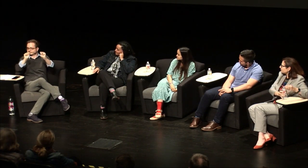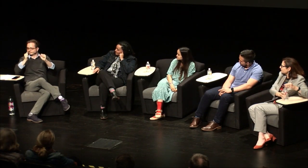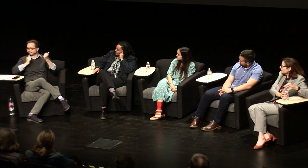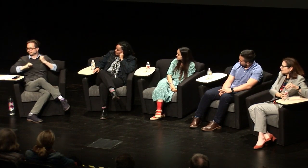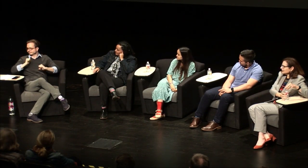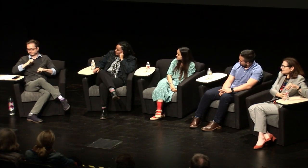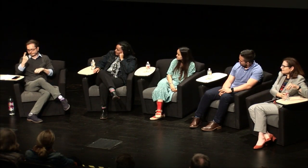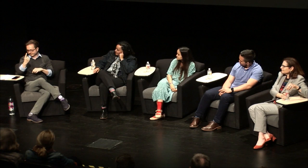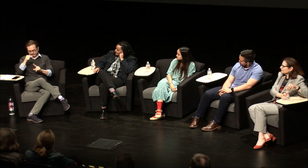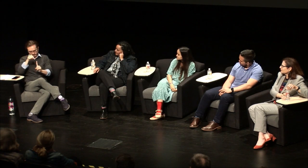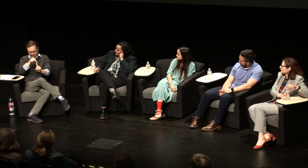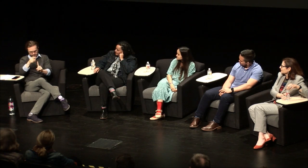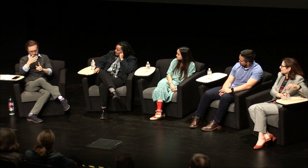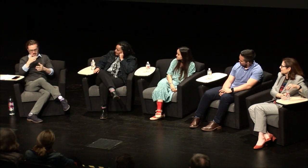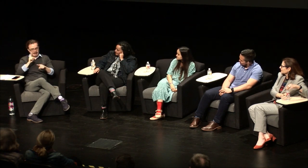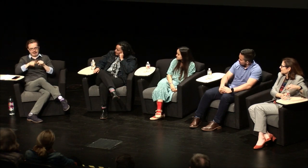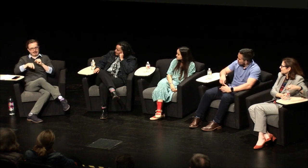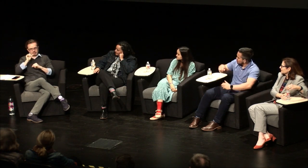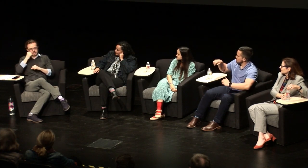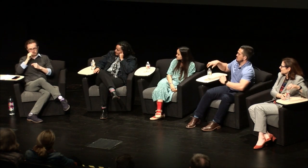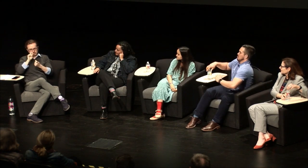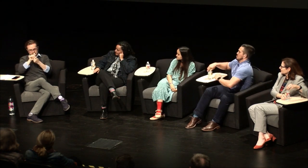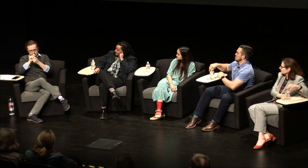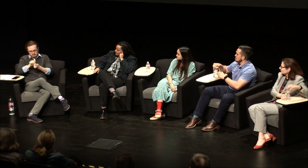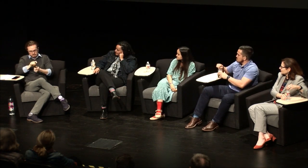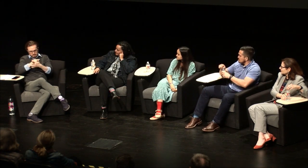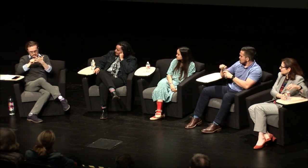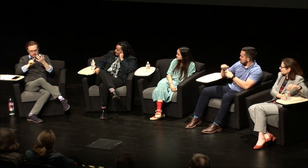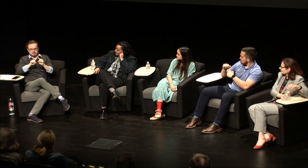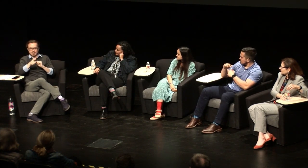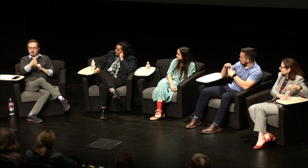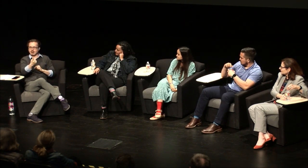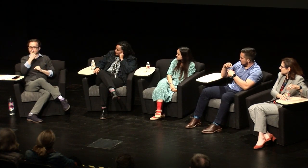still in a school not homeschooled. I can't remember all the details of how